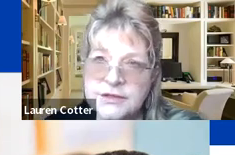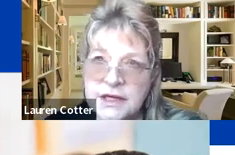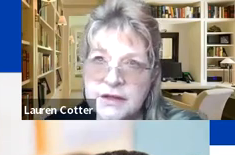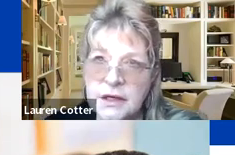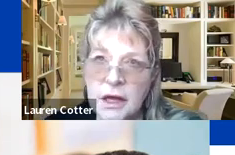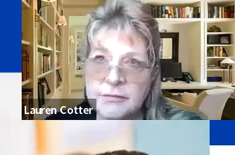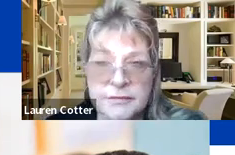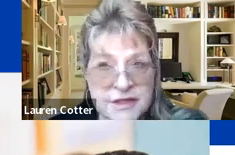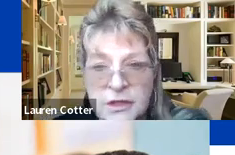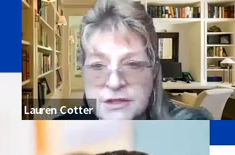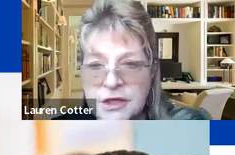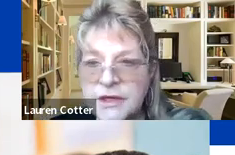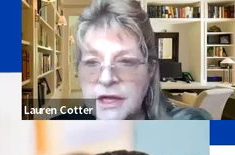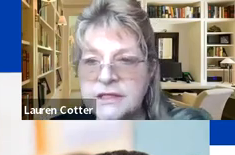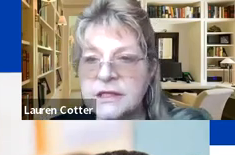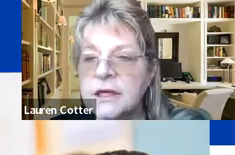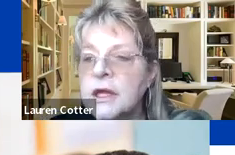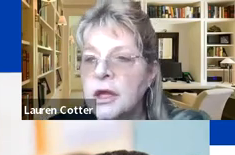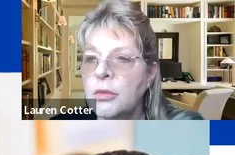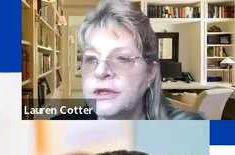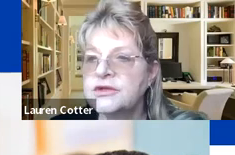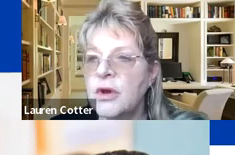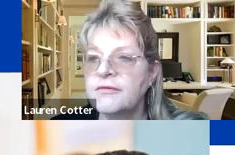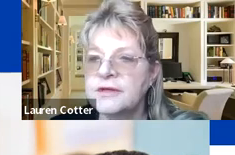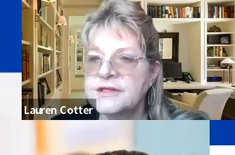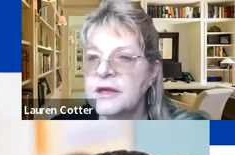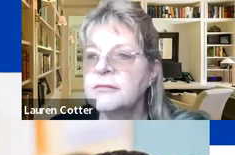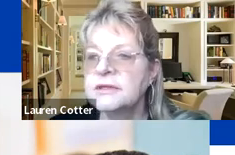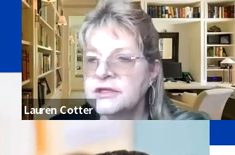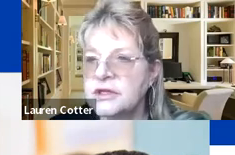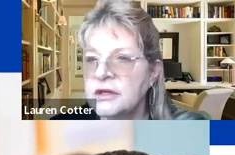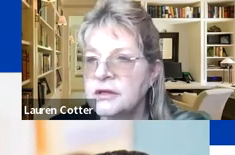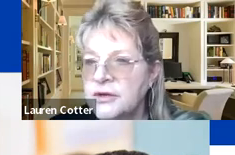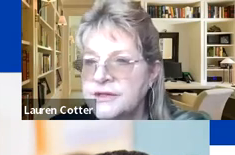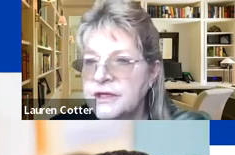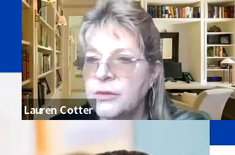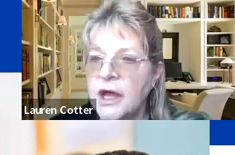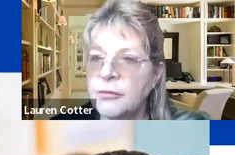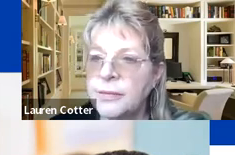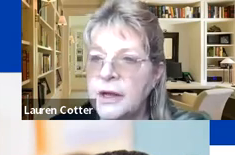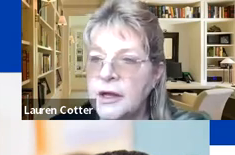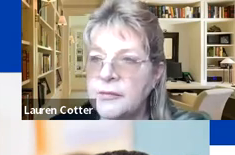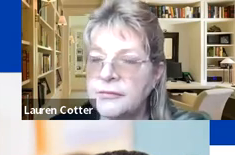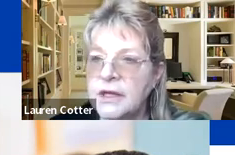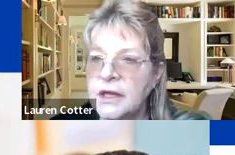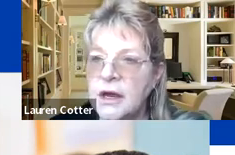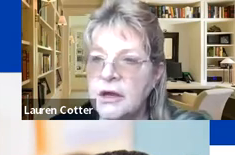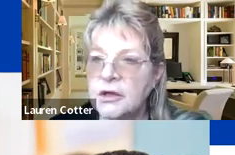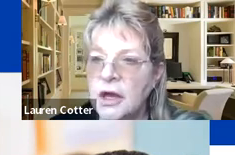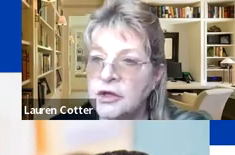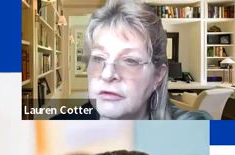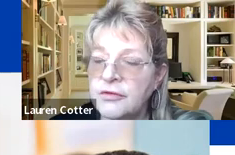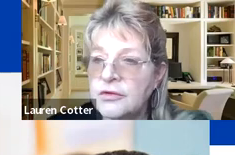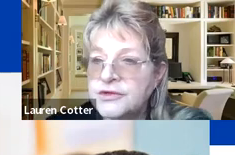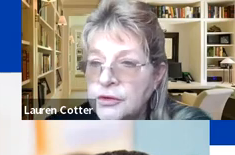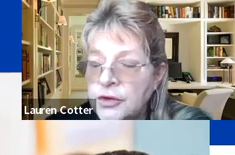wanted to say that similar to human it we do offer the same digital literacy. We help your referrals,